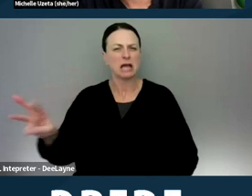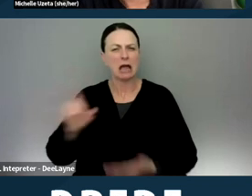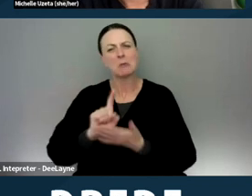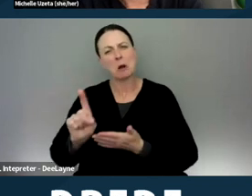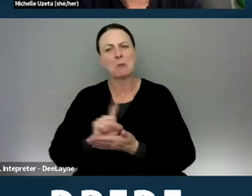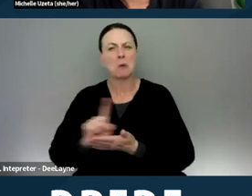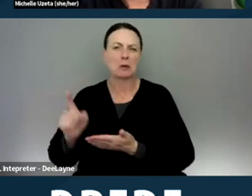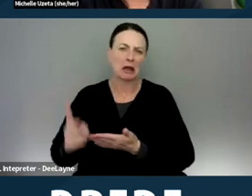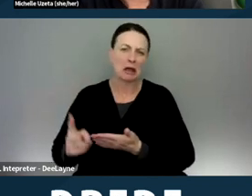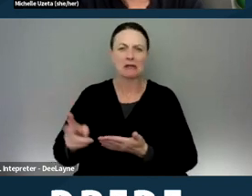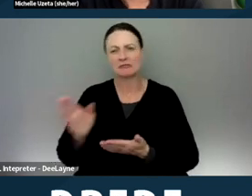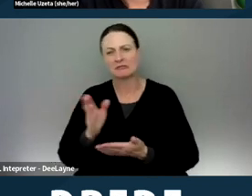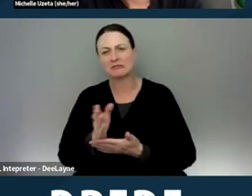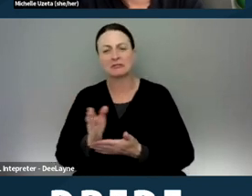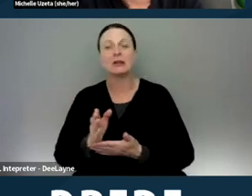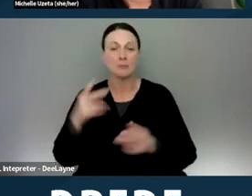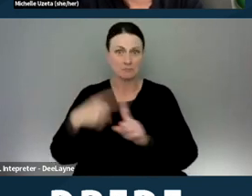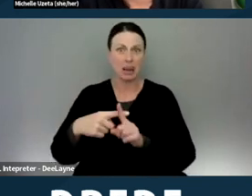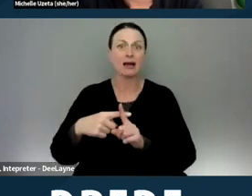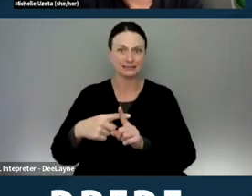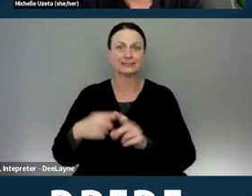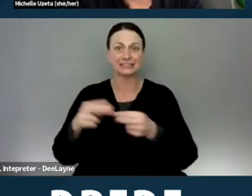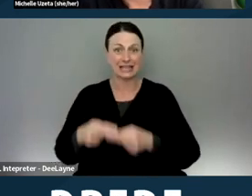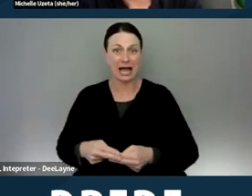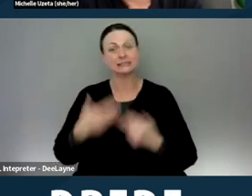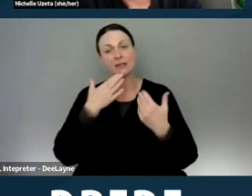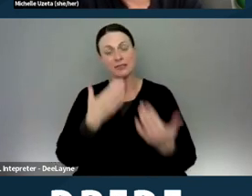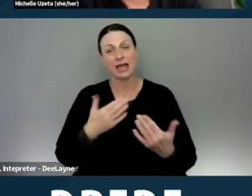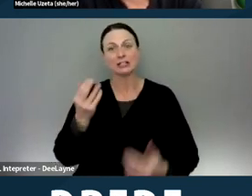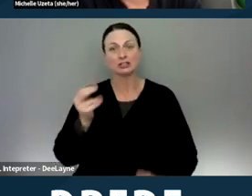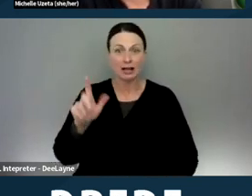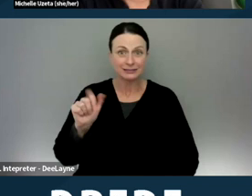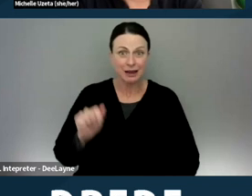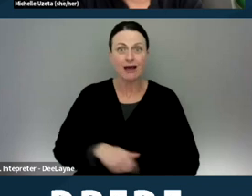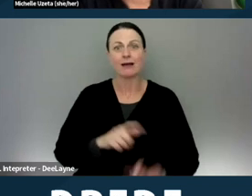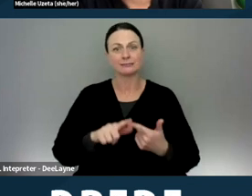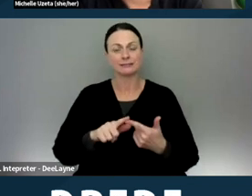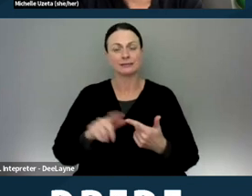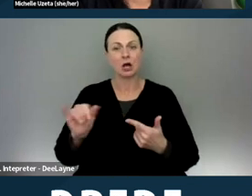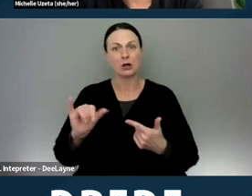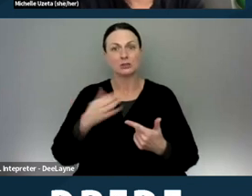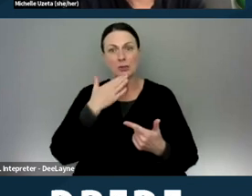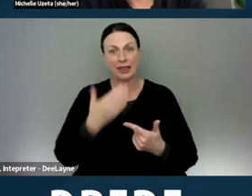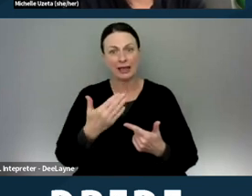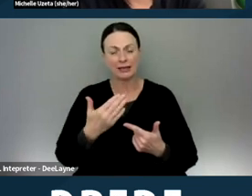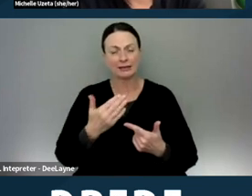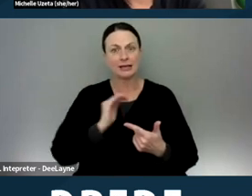along with the PowerPoint as well. I wanna thank Chancela and also thank our captioner